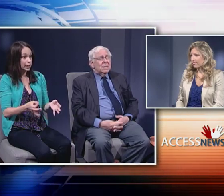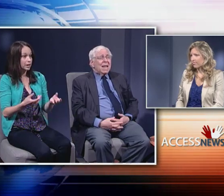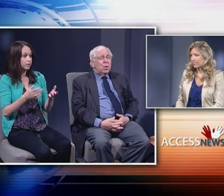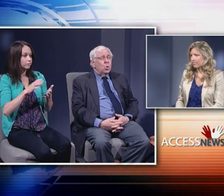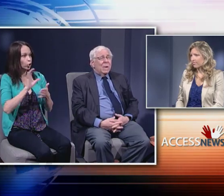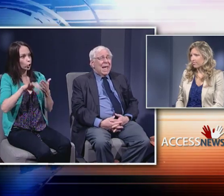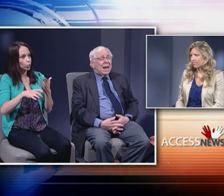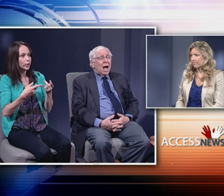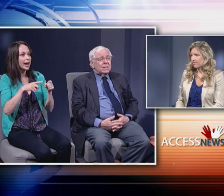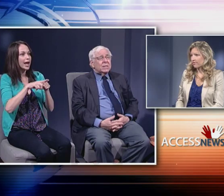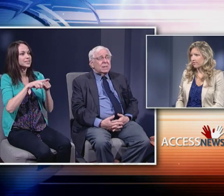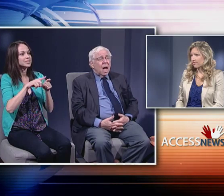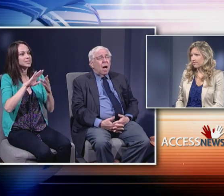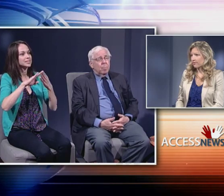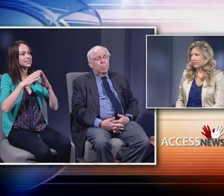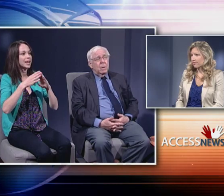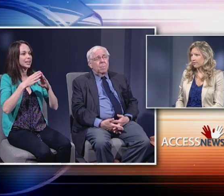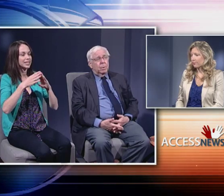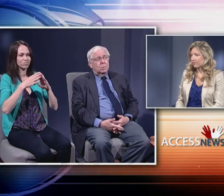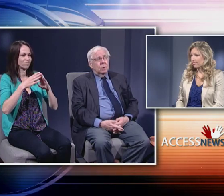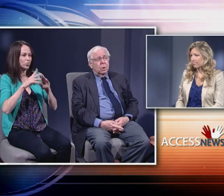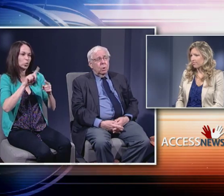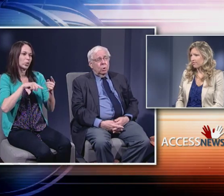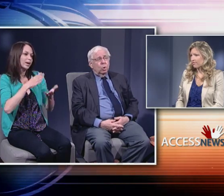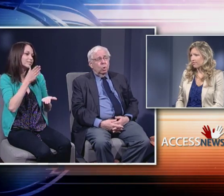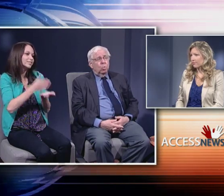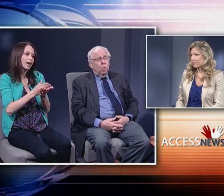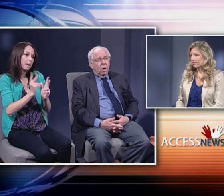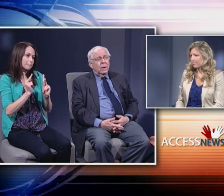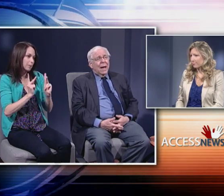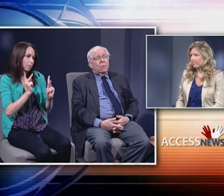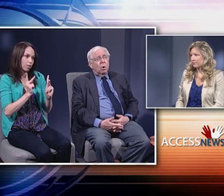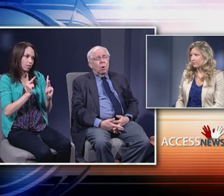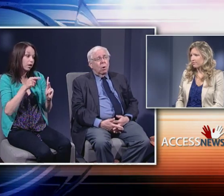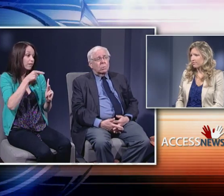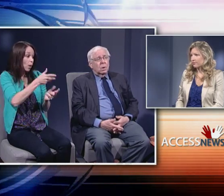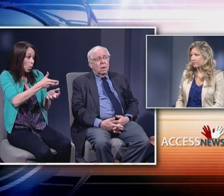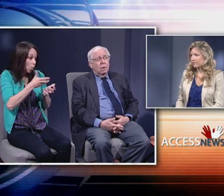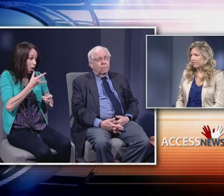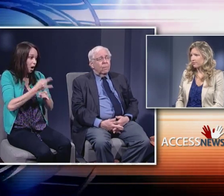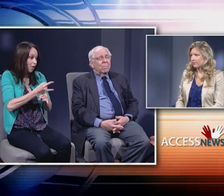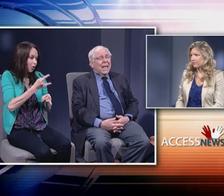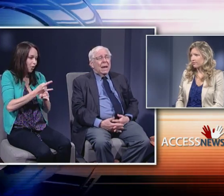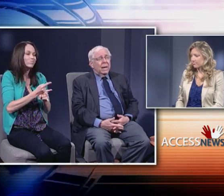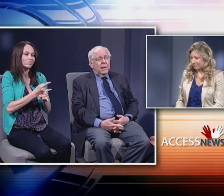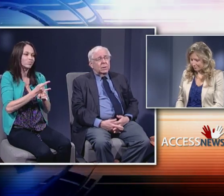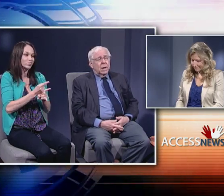that you cannot stop people who want alcohol from getting it.